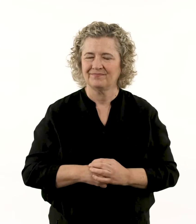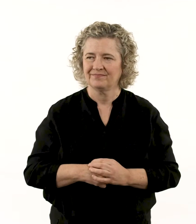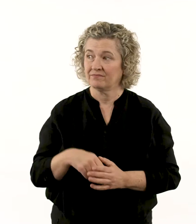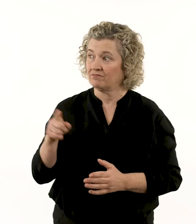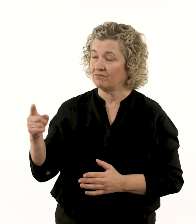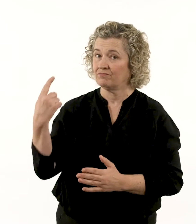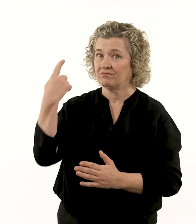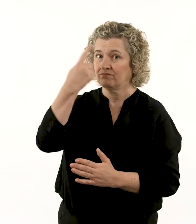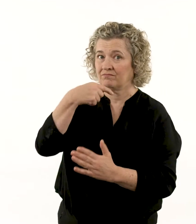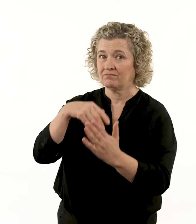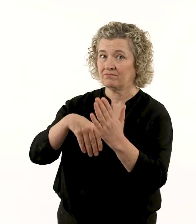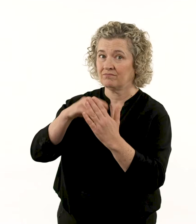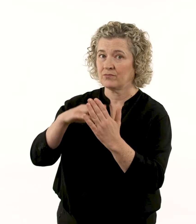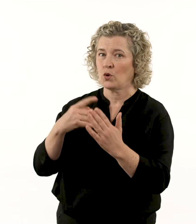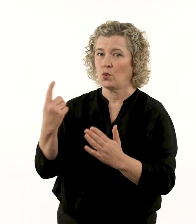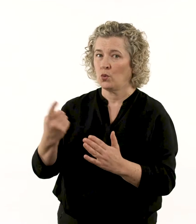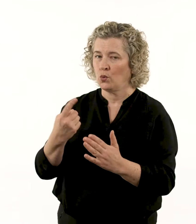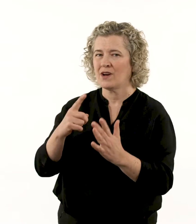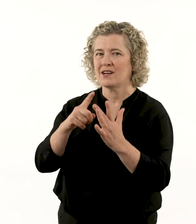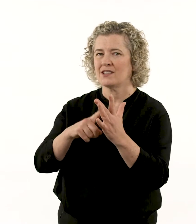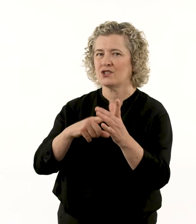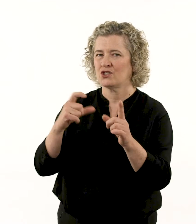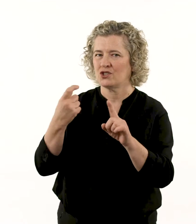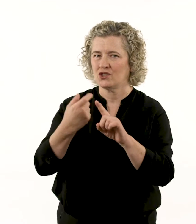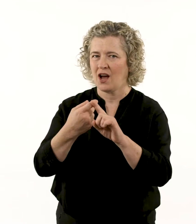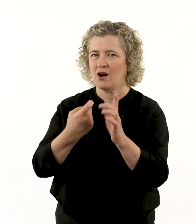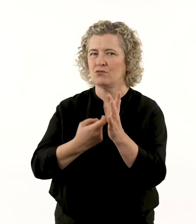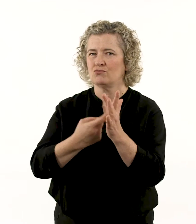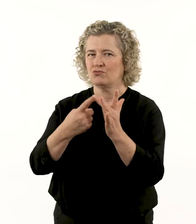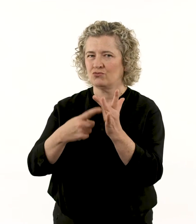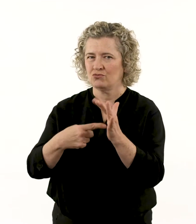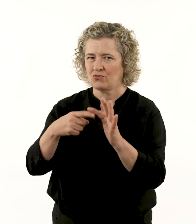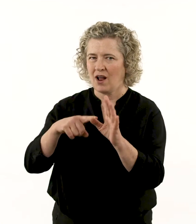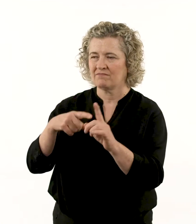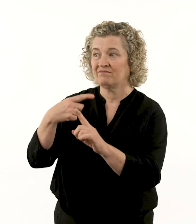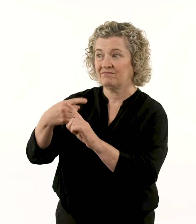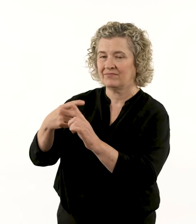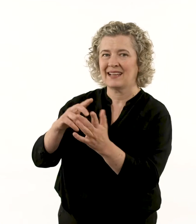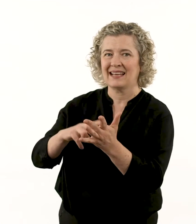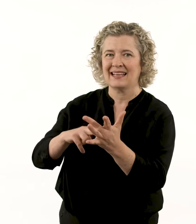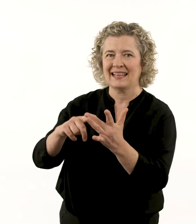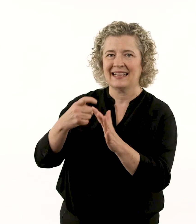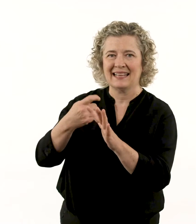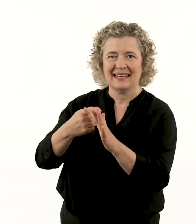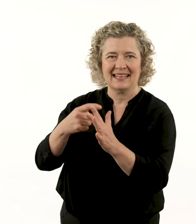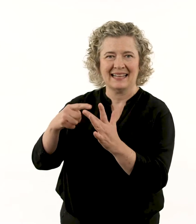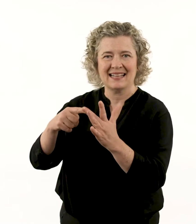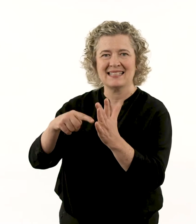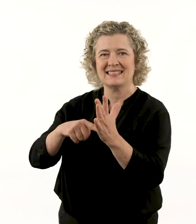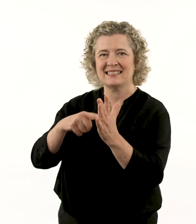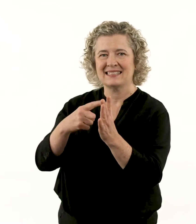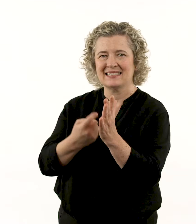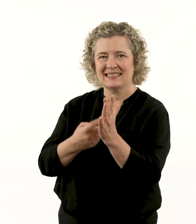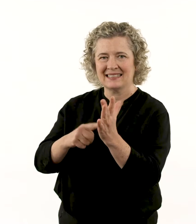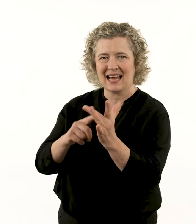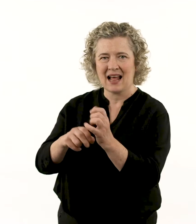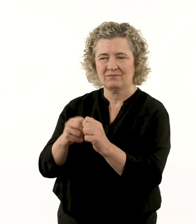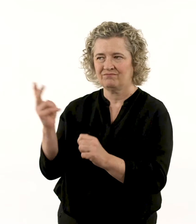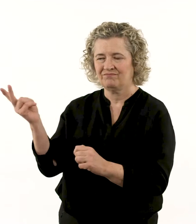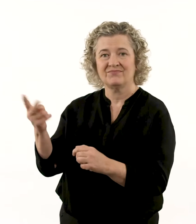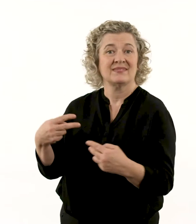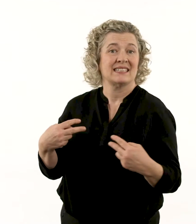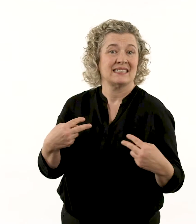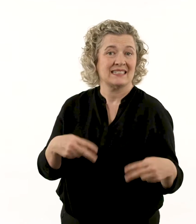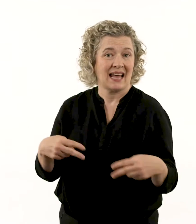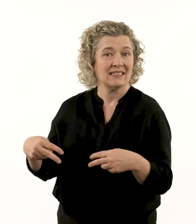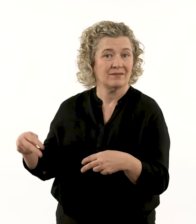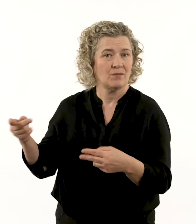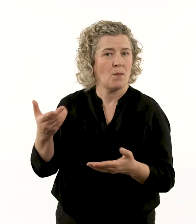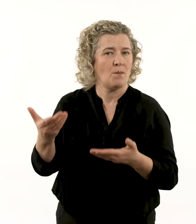Wills painted this portrait of Jack Riley and Nikki Tarling, dancers,